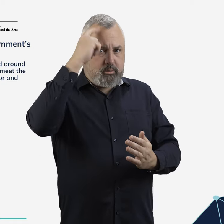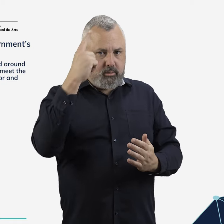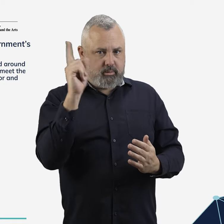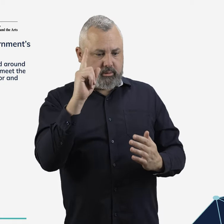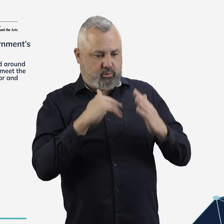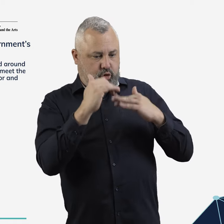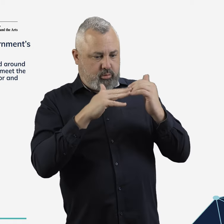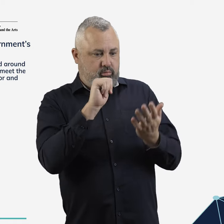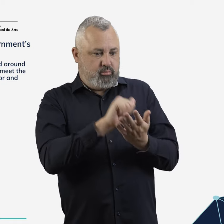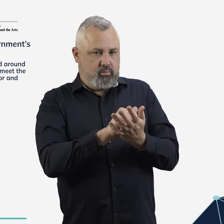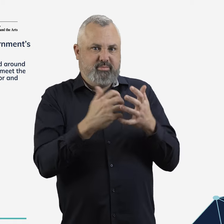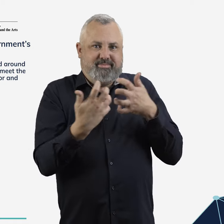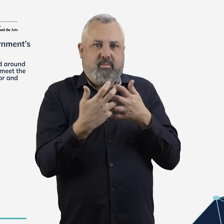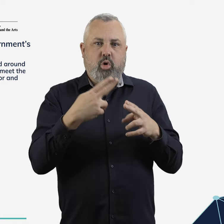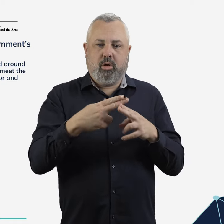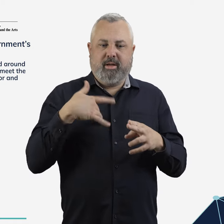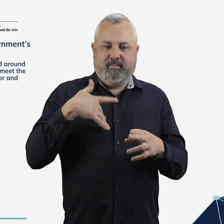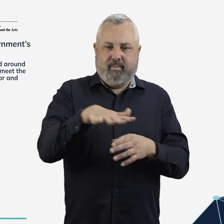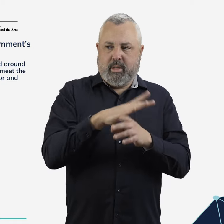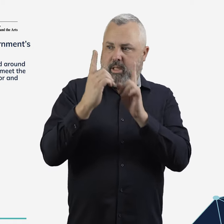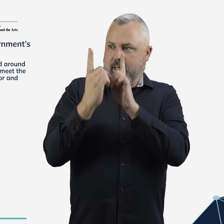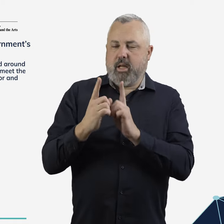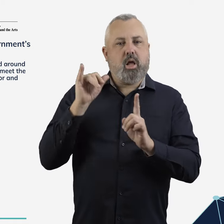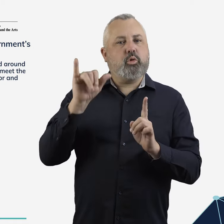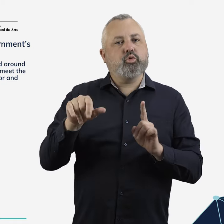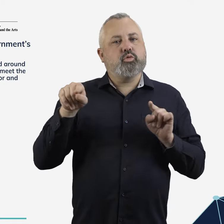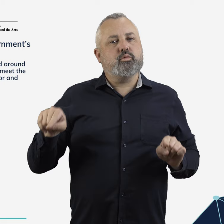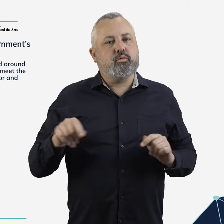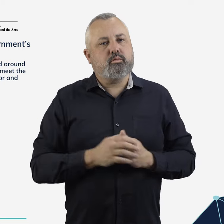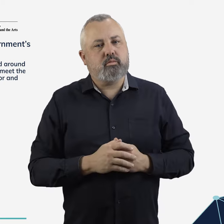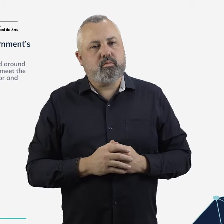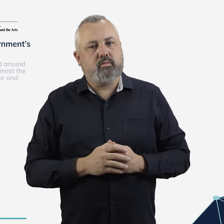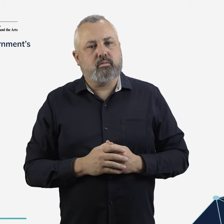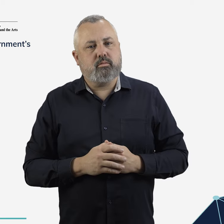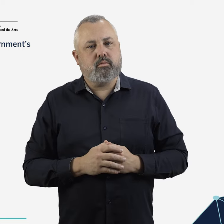types of developments that are compatible with airport operations.